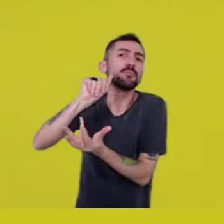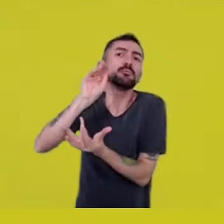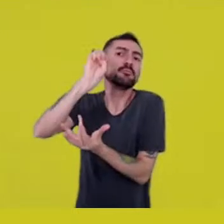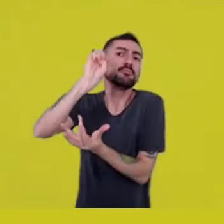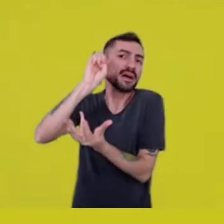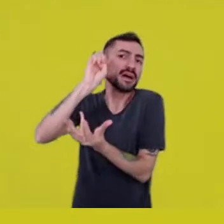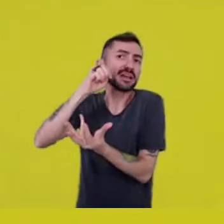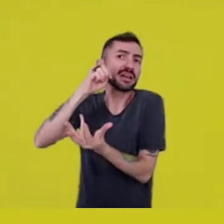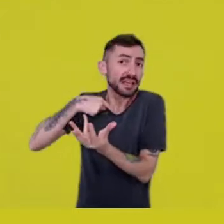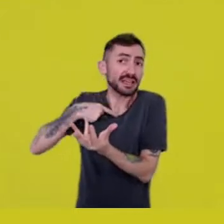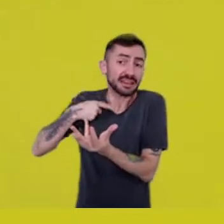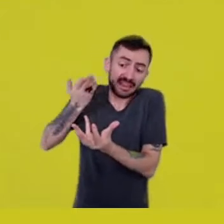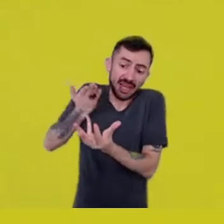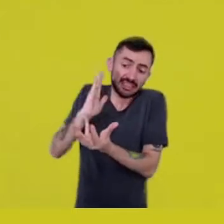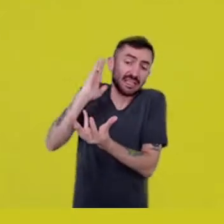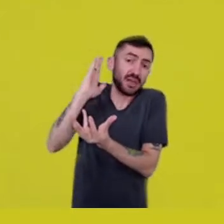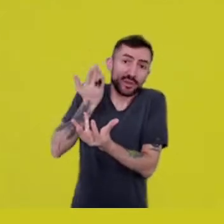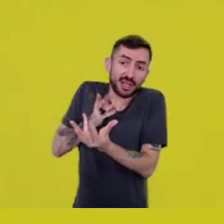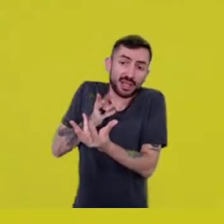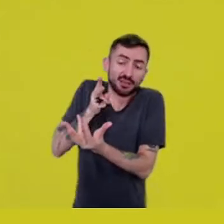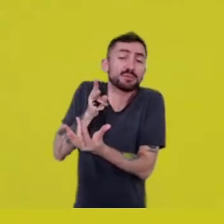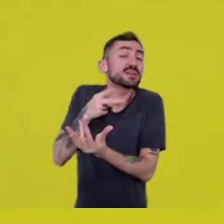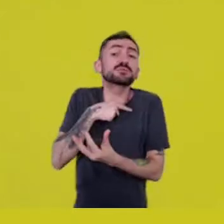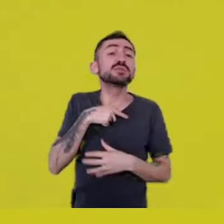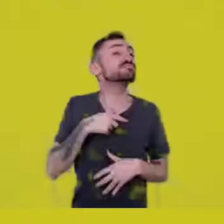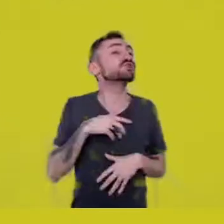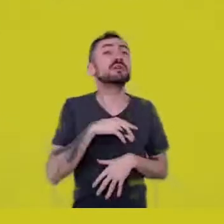We just need to breathe in, breathe out,